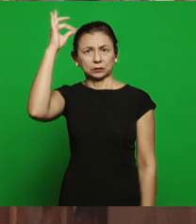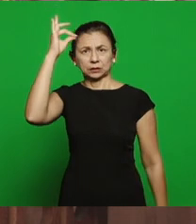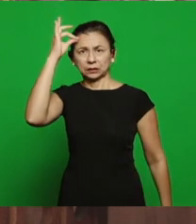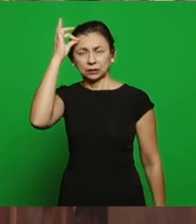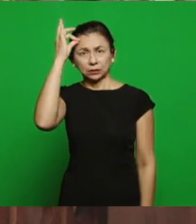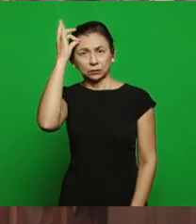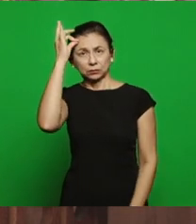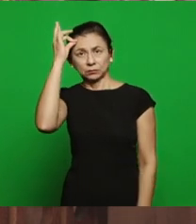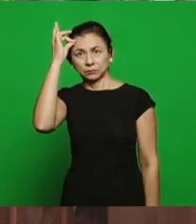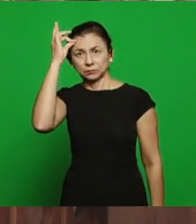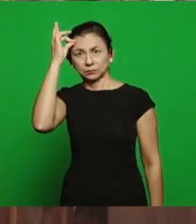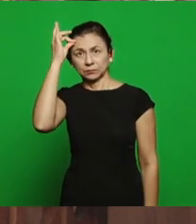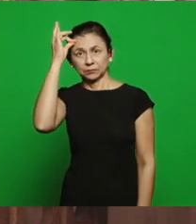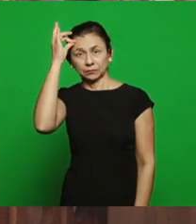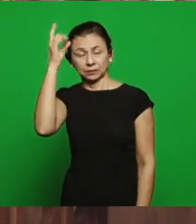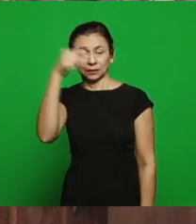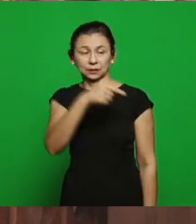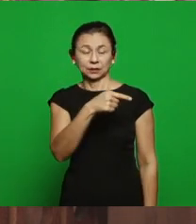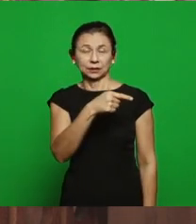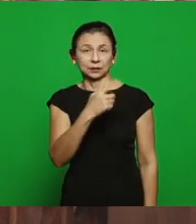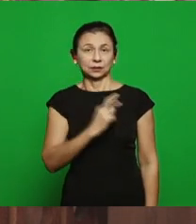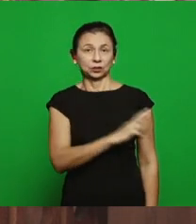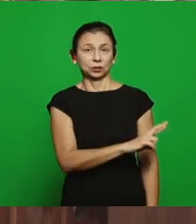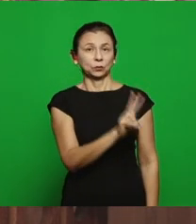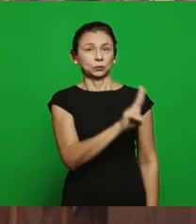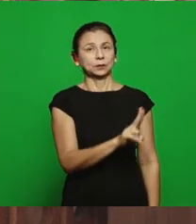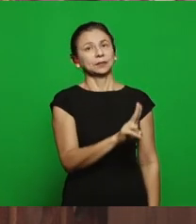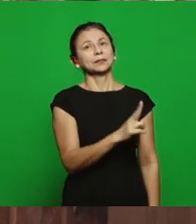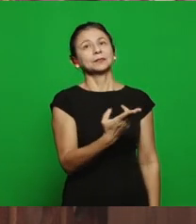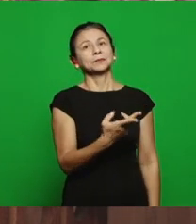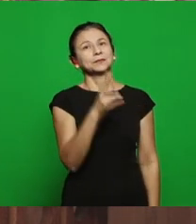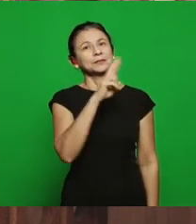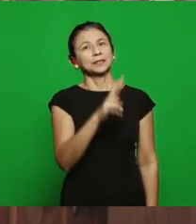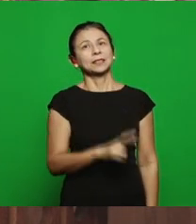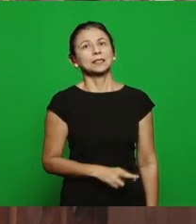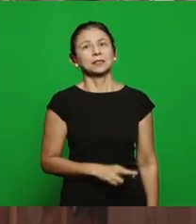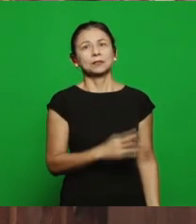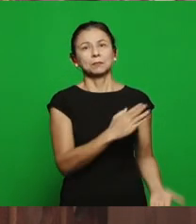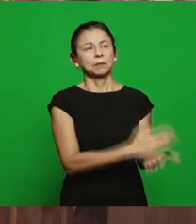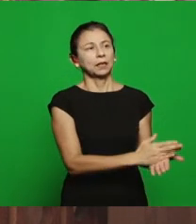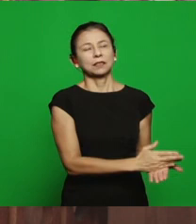of the project, she uses reason, all stop, it’s